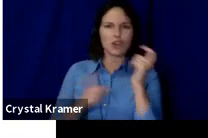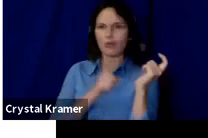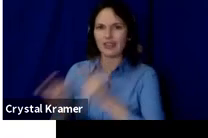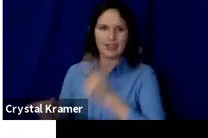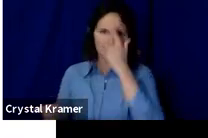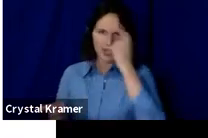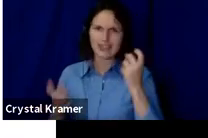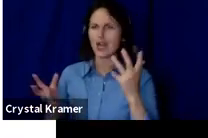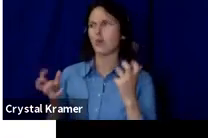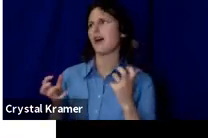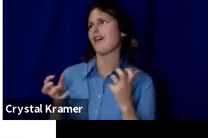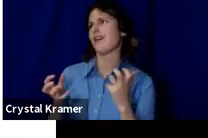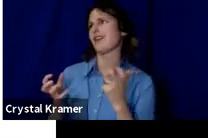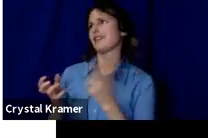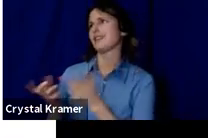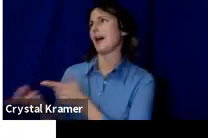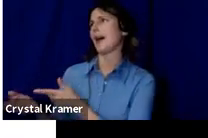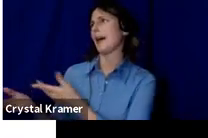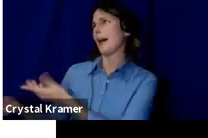If they wanted to make purchases, they would go make purchases.